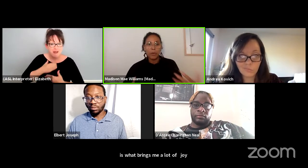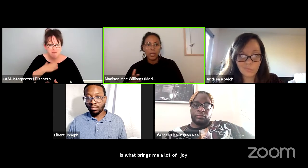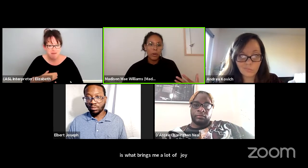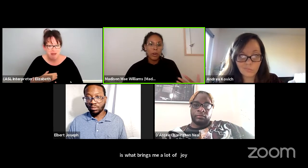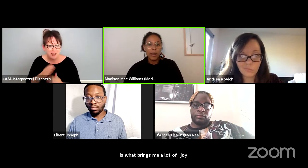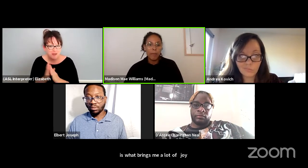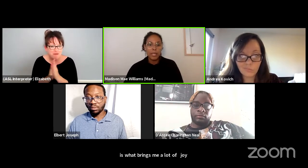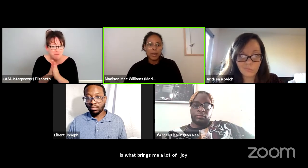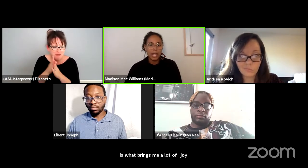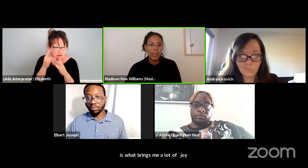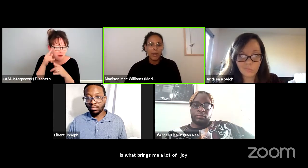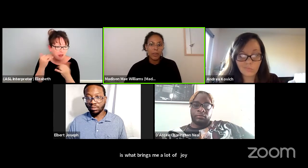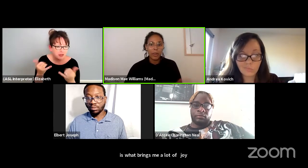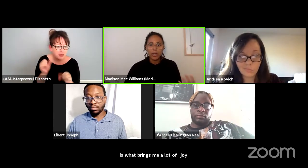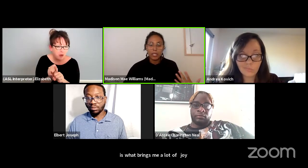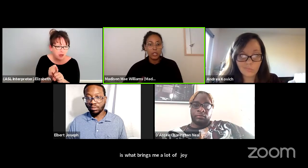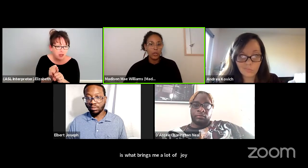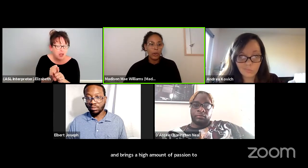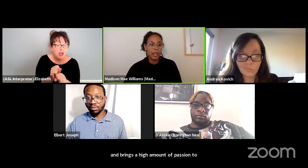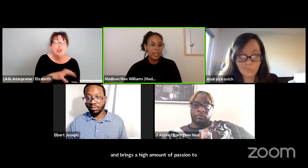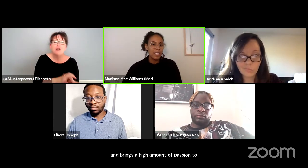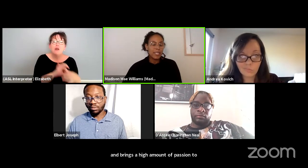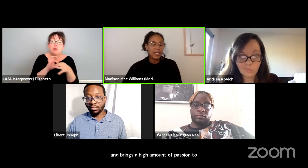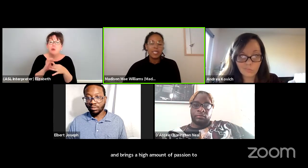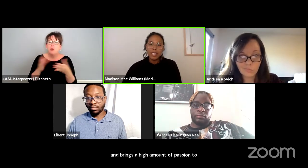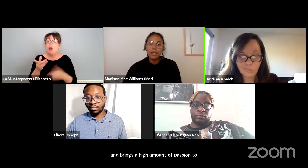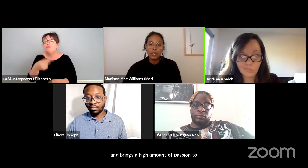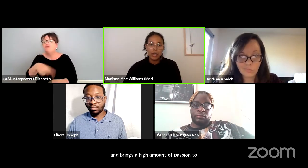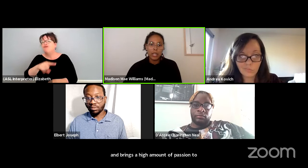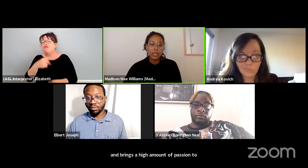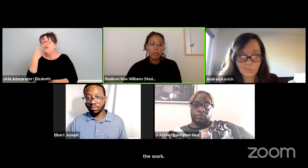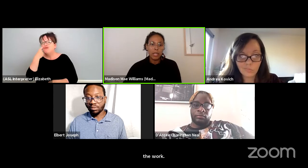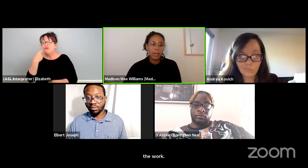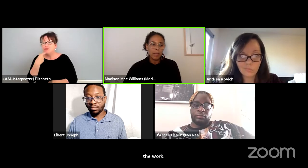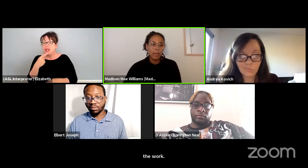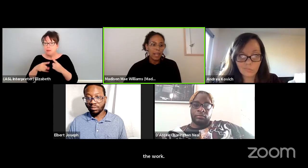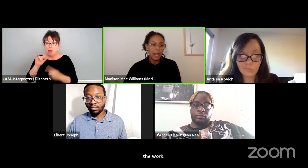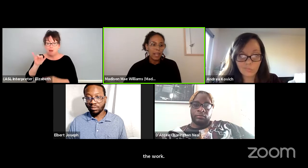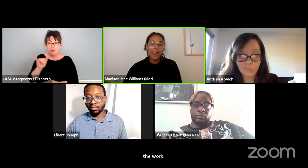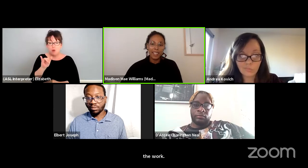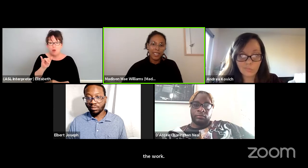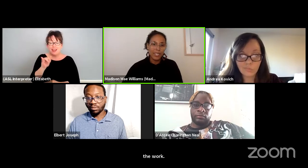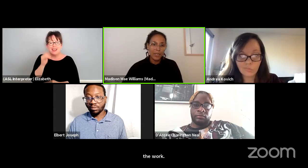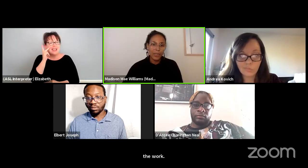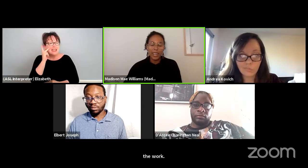into what you all have been talking about in regard to joy seeing those changes being made and knocking on the door